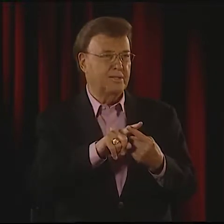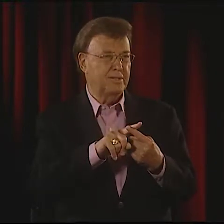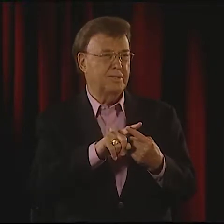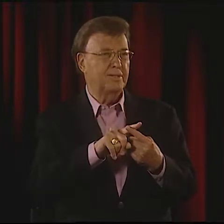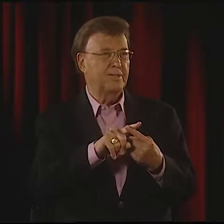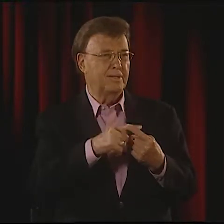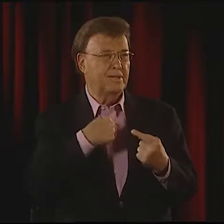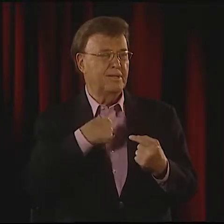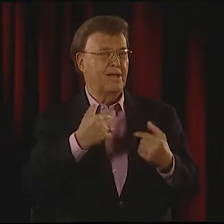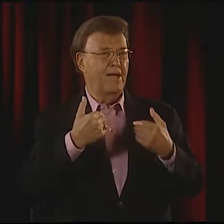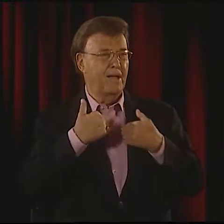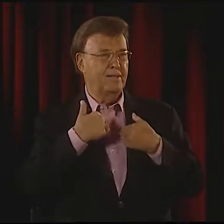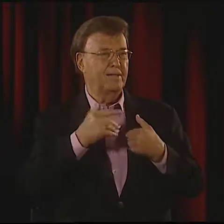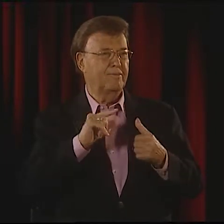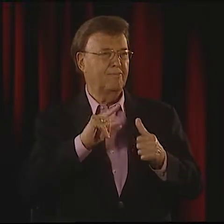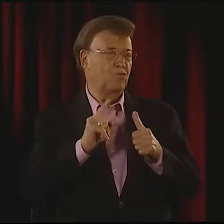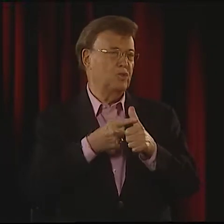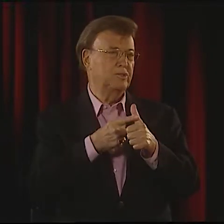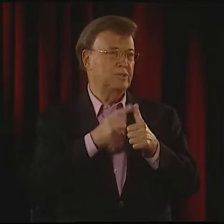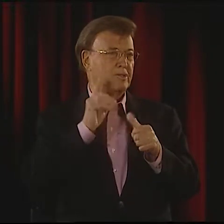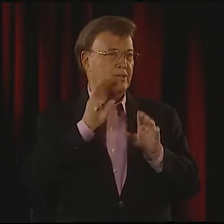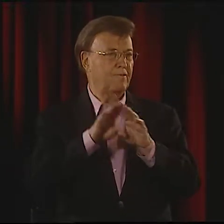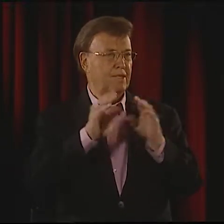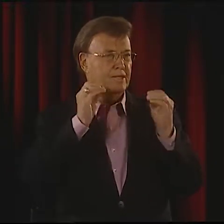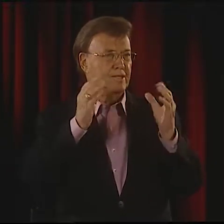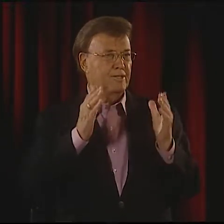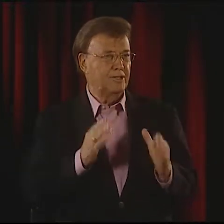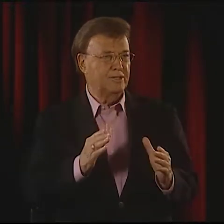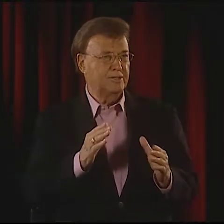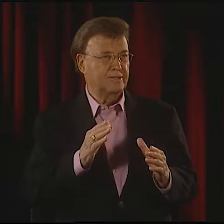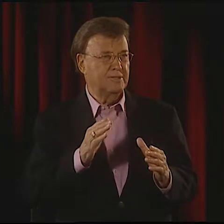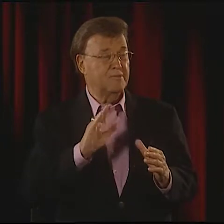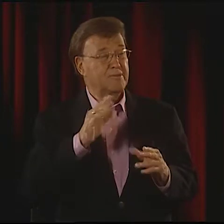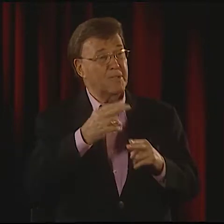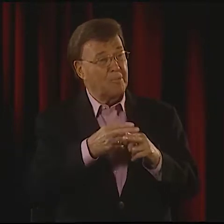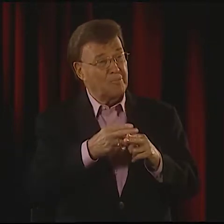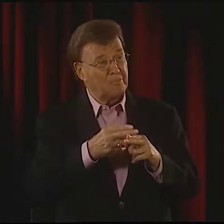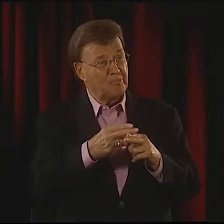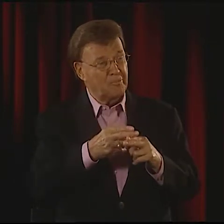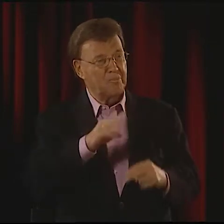WHEN I HAD MY VERY FIRST DEAF TEACHER--